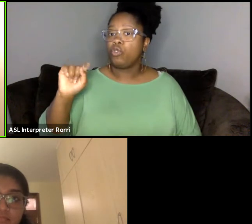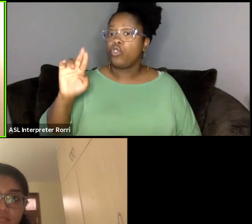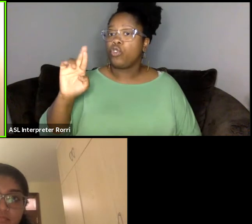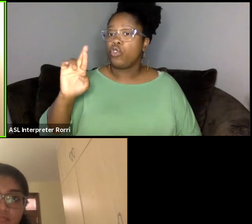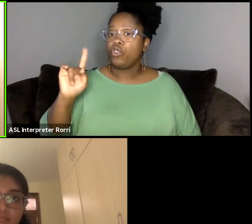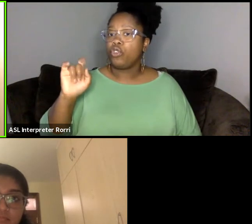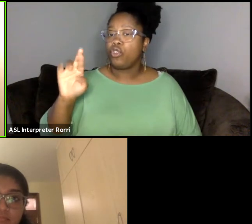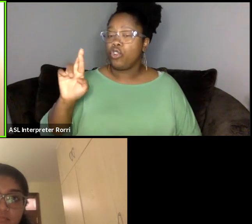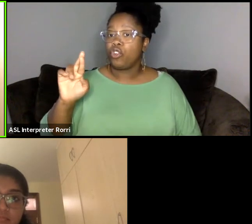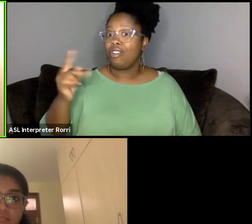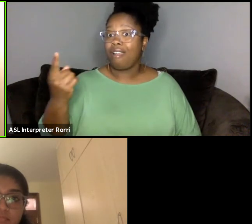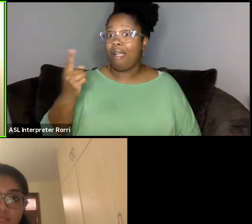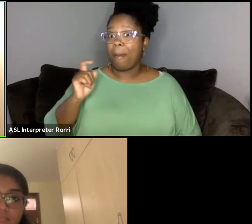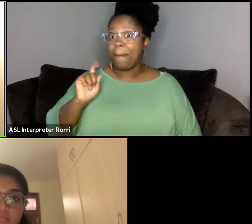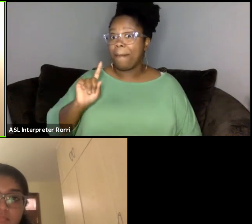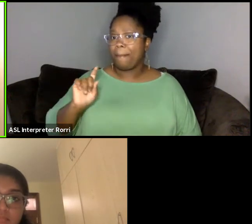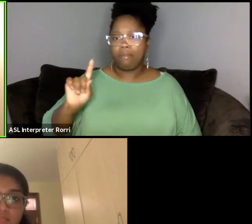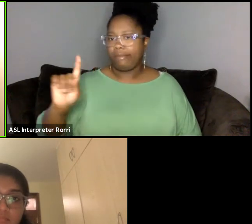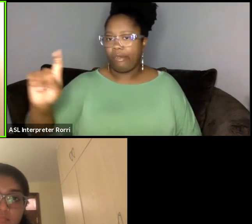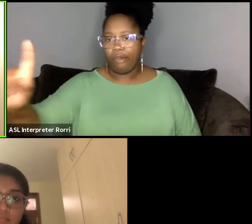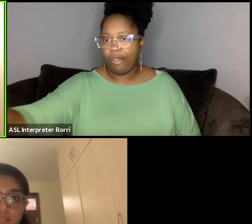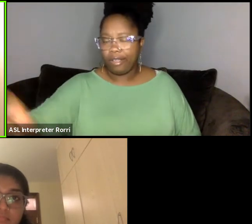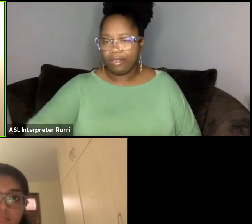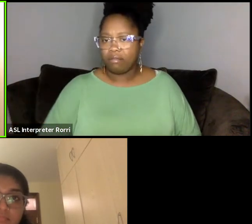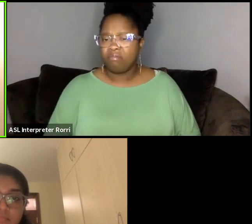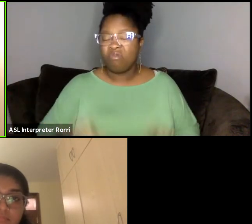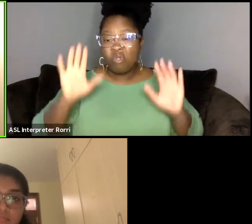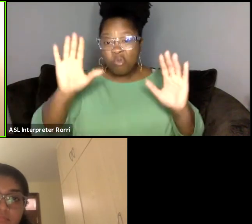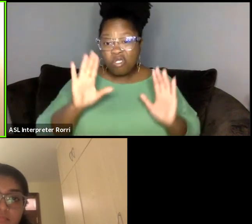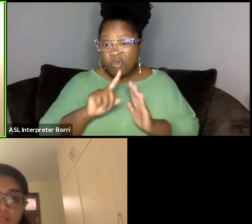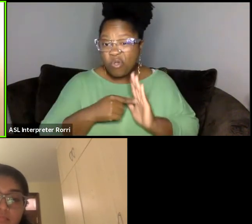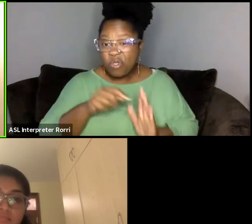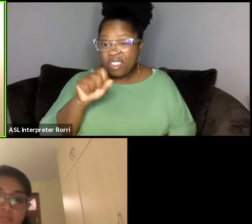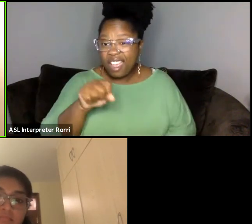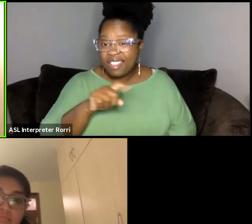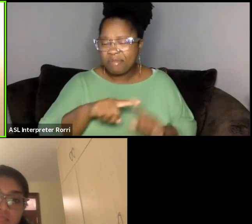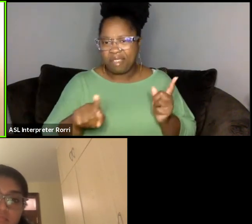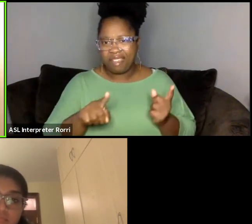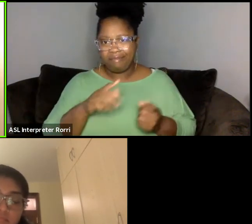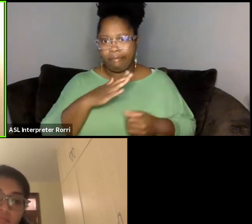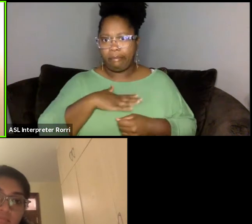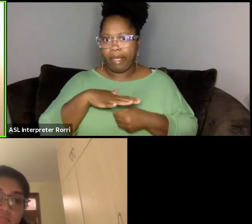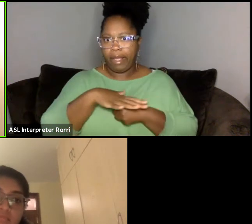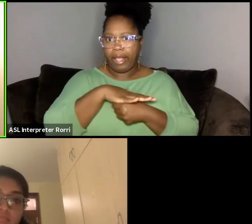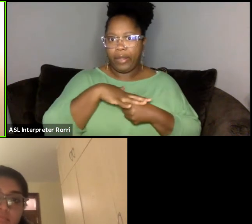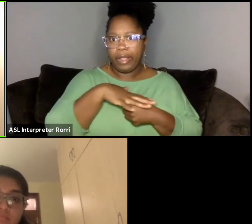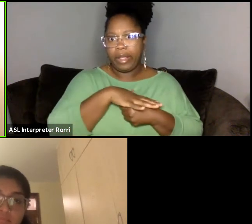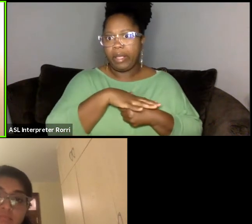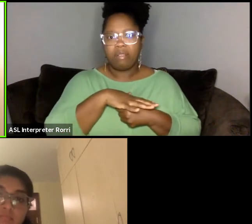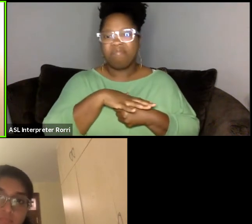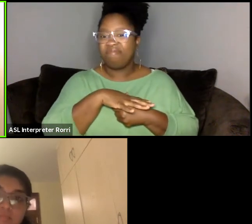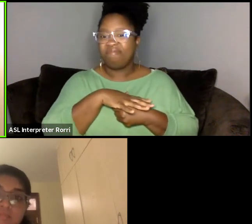but for some reason, where I was located at the time there weren't people who where really staging work like that.